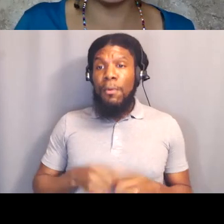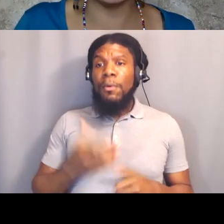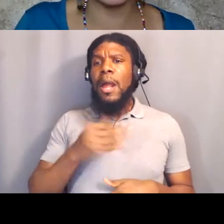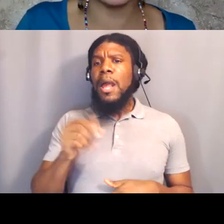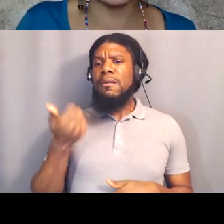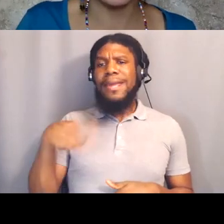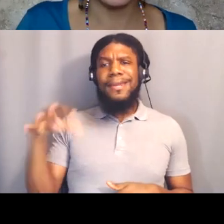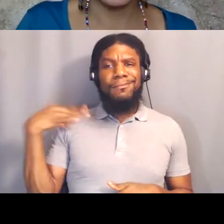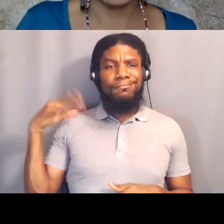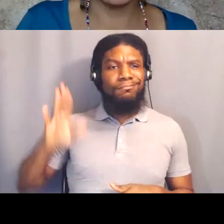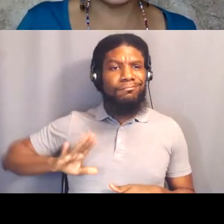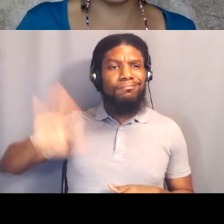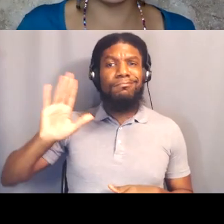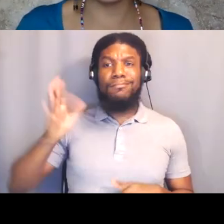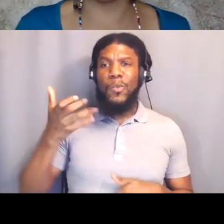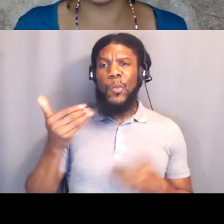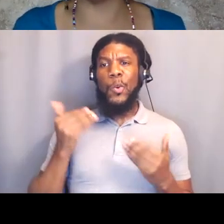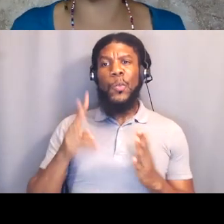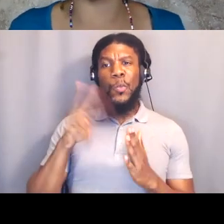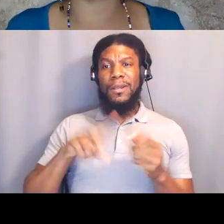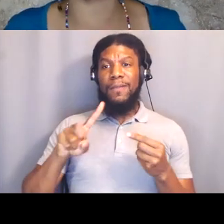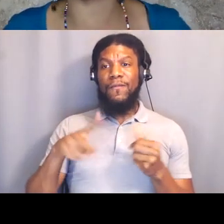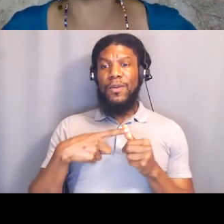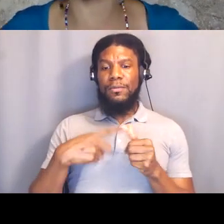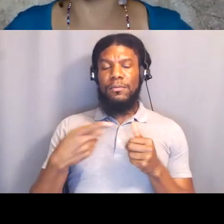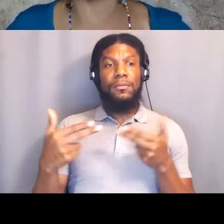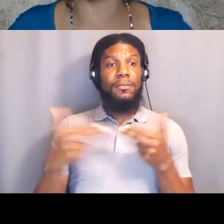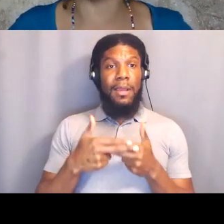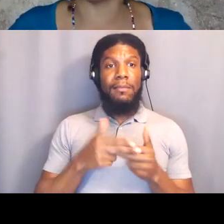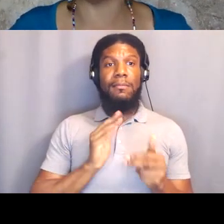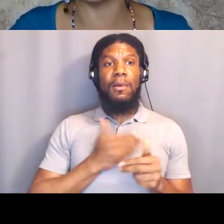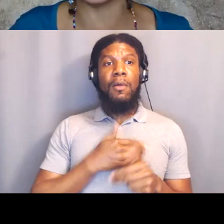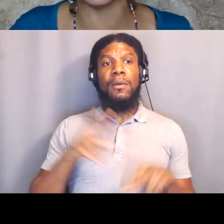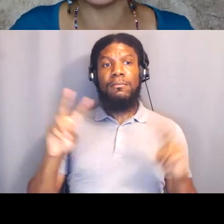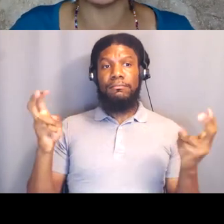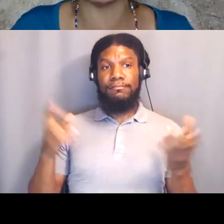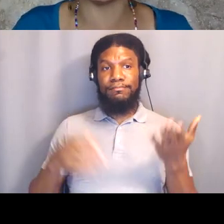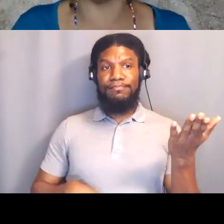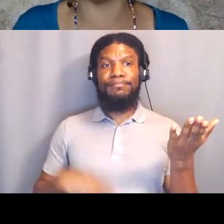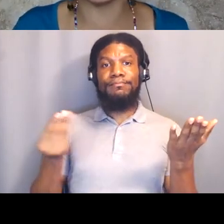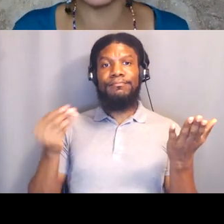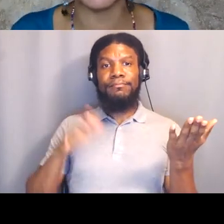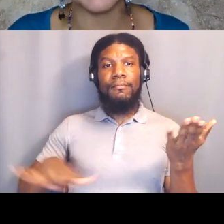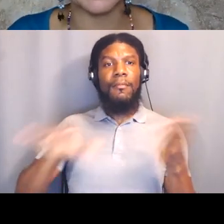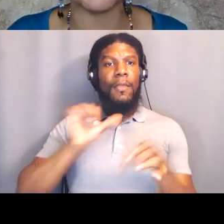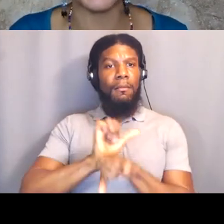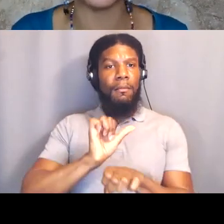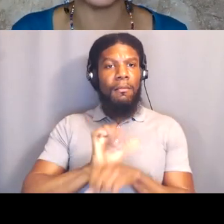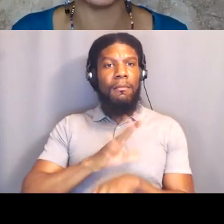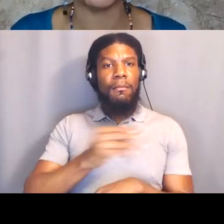who can read the first slide of our Land, Labor and Life Acknowledgement, before we get into the conversation.